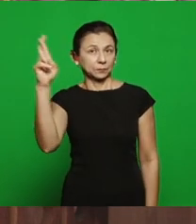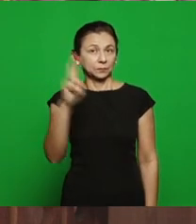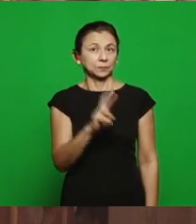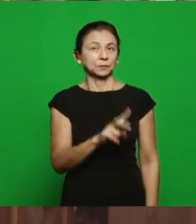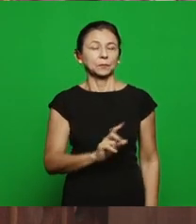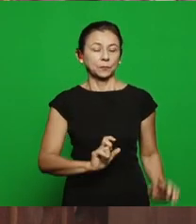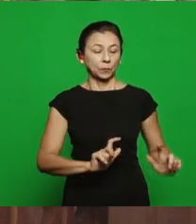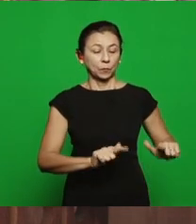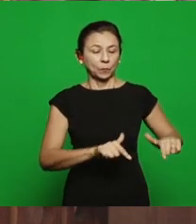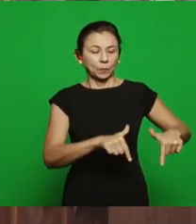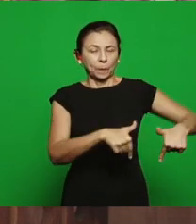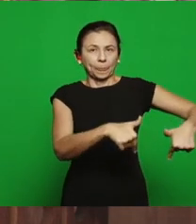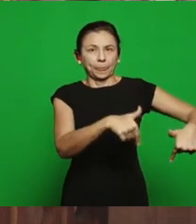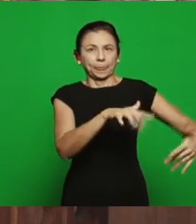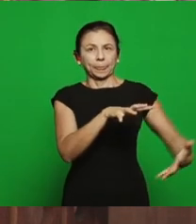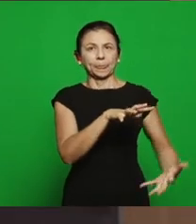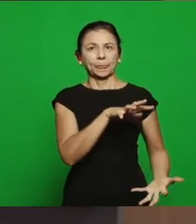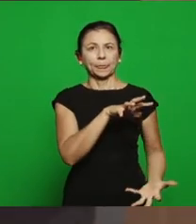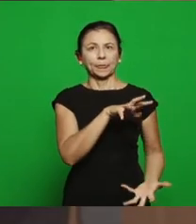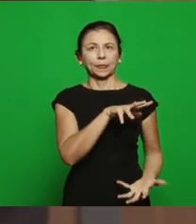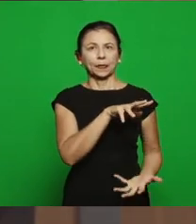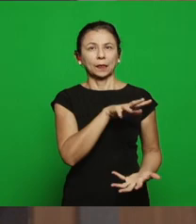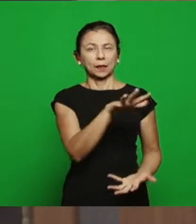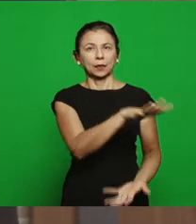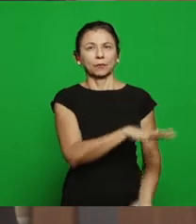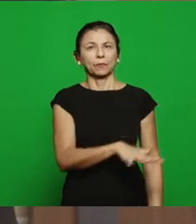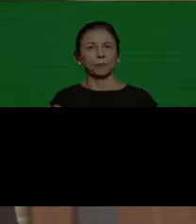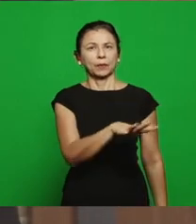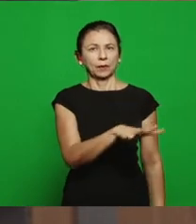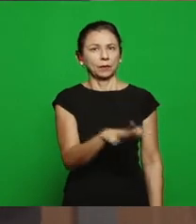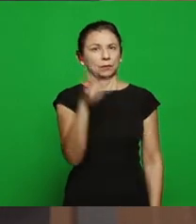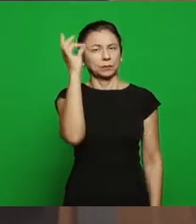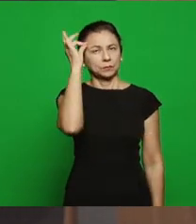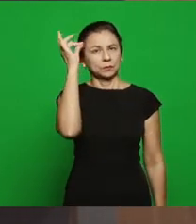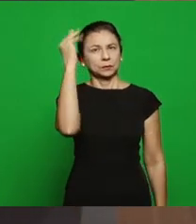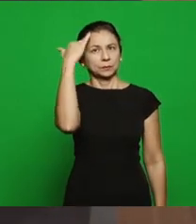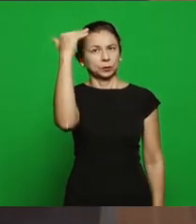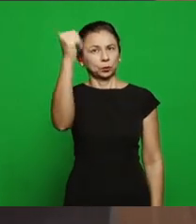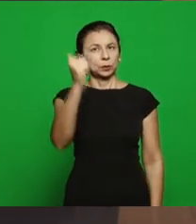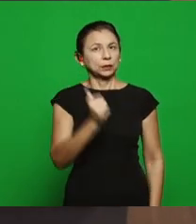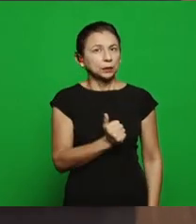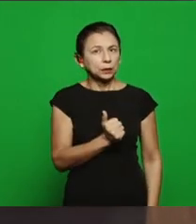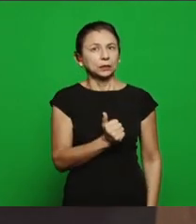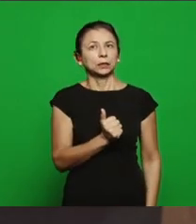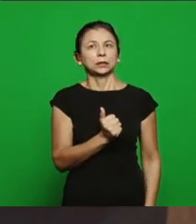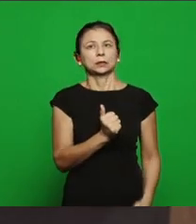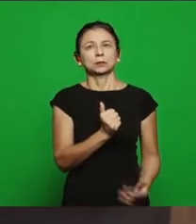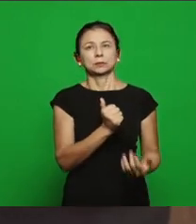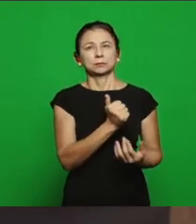global operation, here the spirit of wisdom entered, of intelligence, spirit of advice